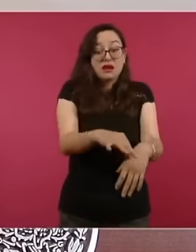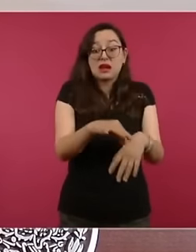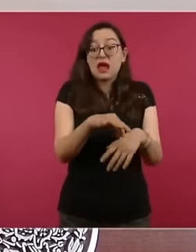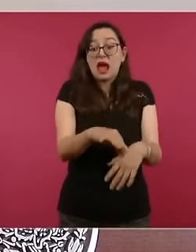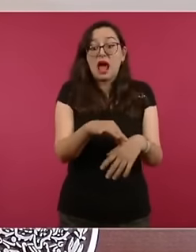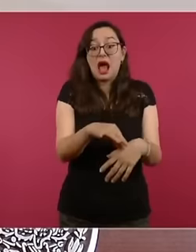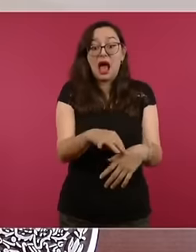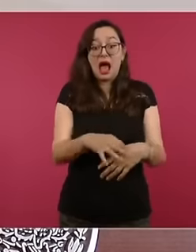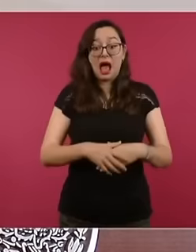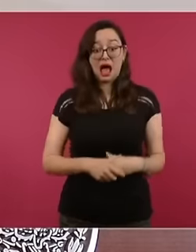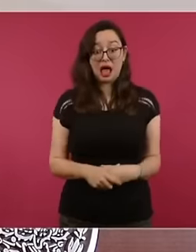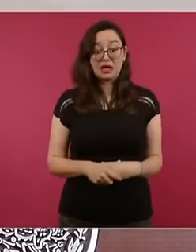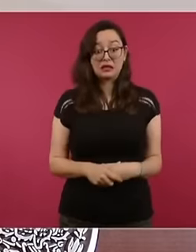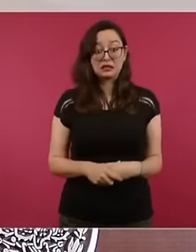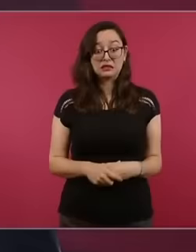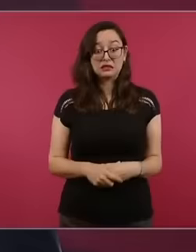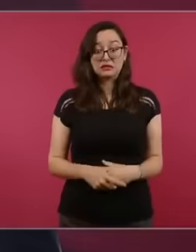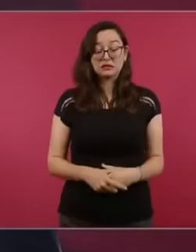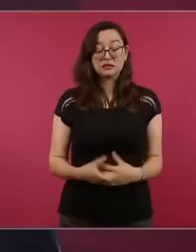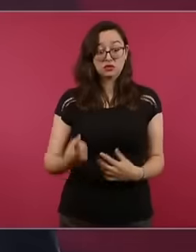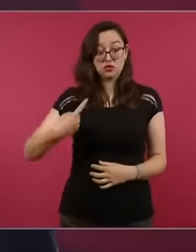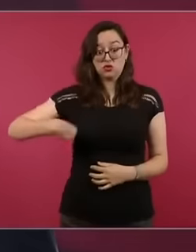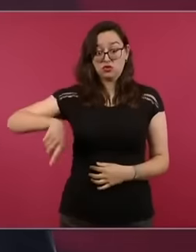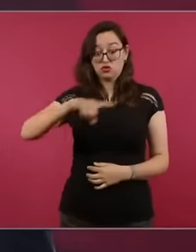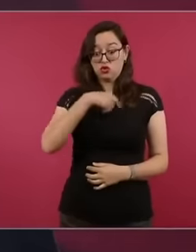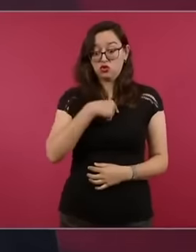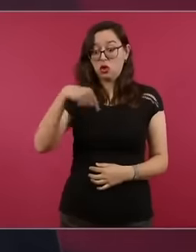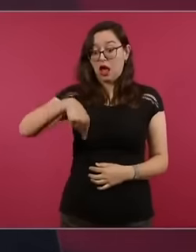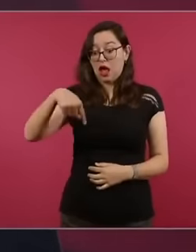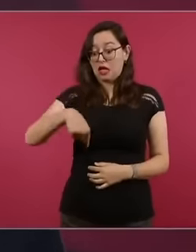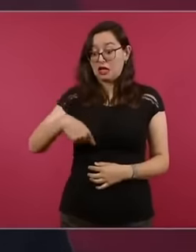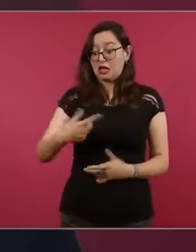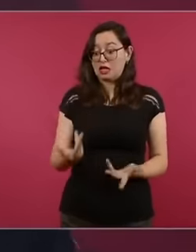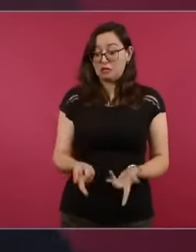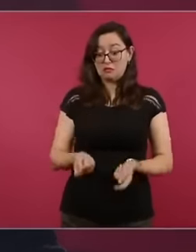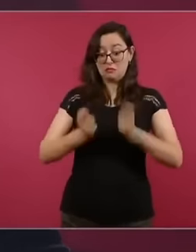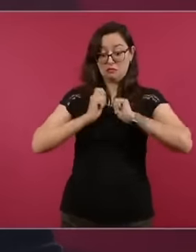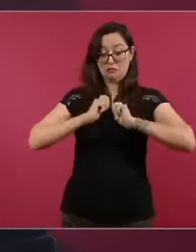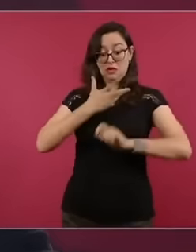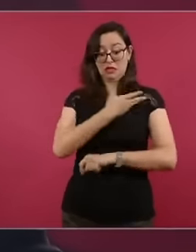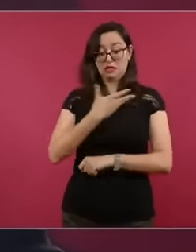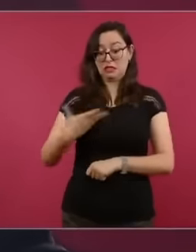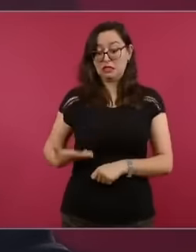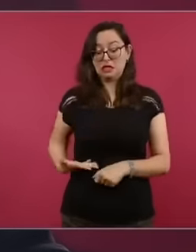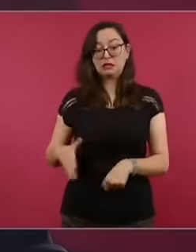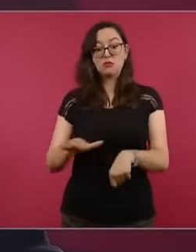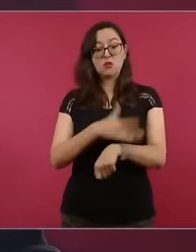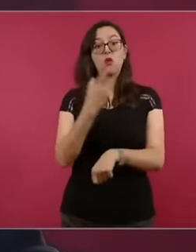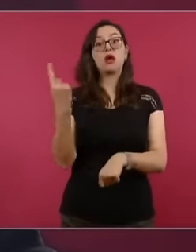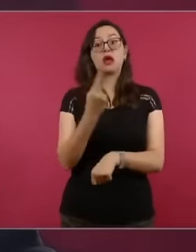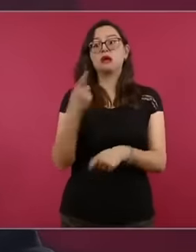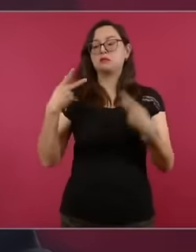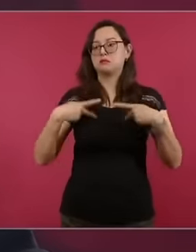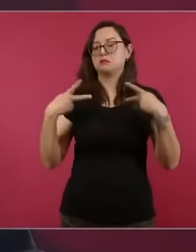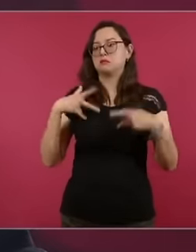process of transformation and when there is a transformation process there is always a